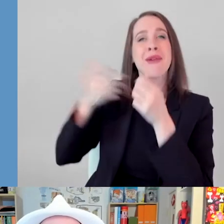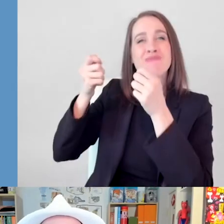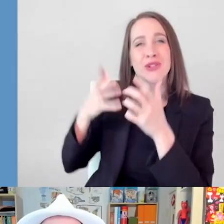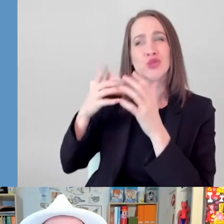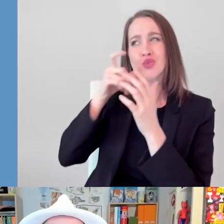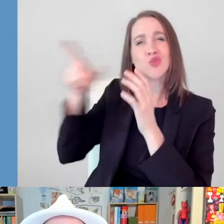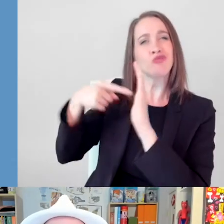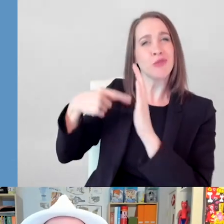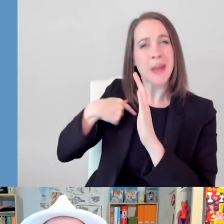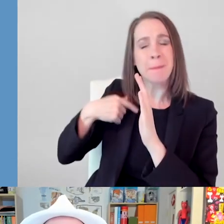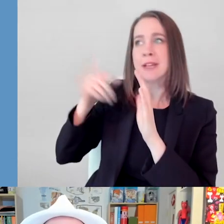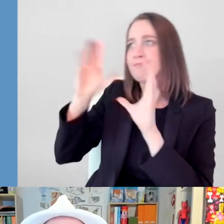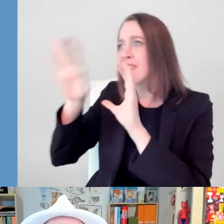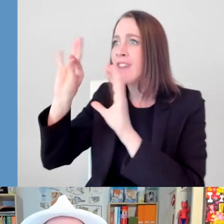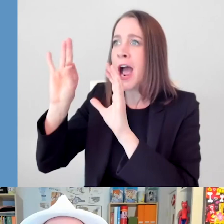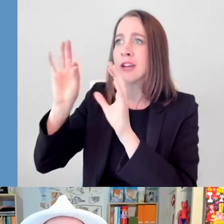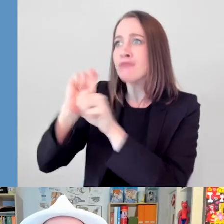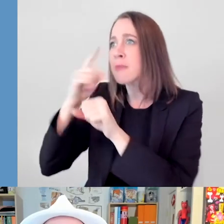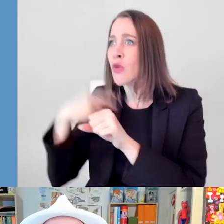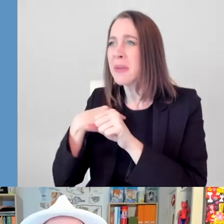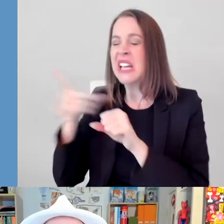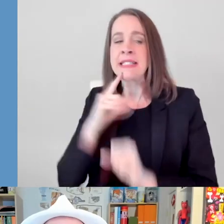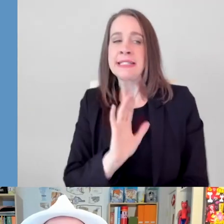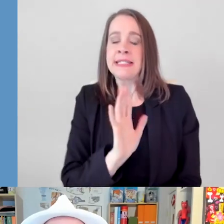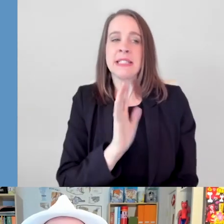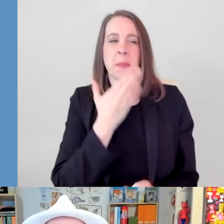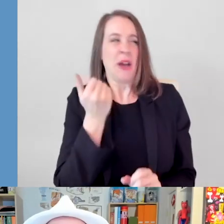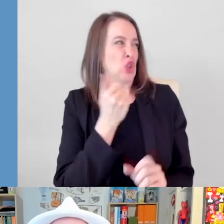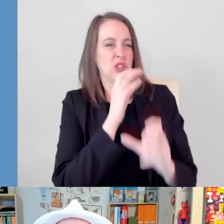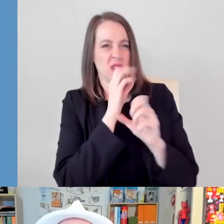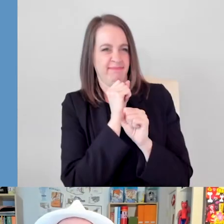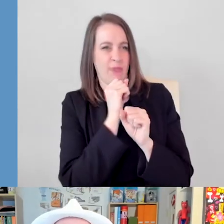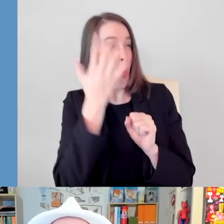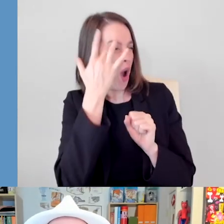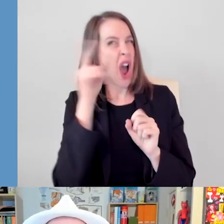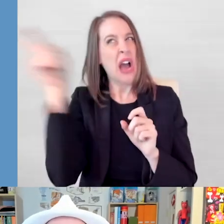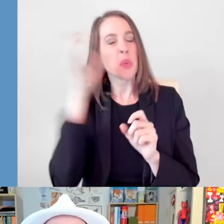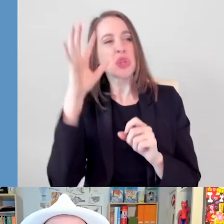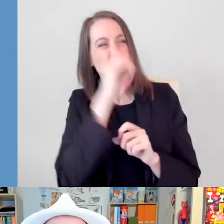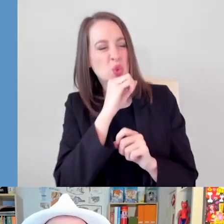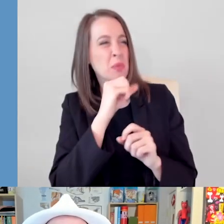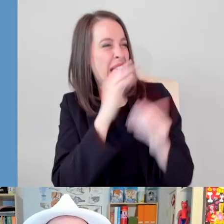said, you shouldn't tell anybody. It might be something that makes people think you're difficult.